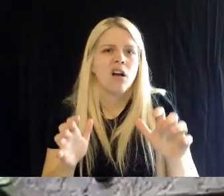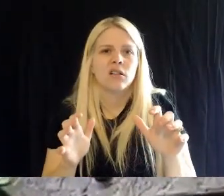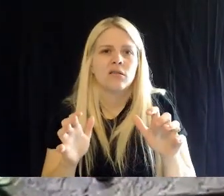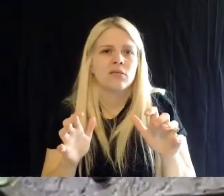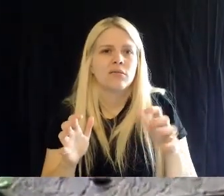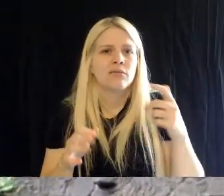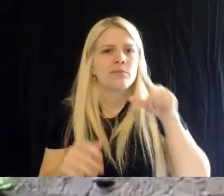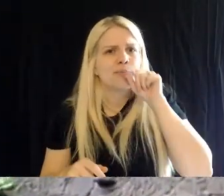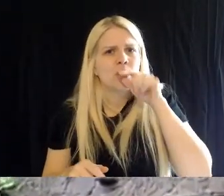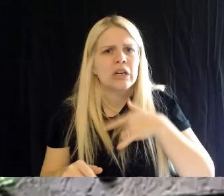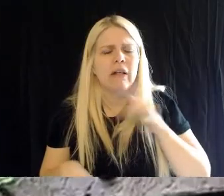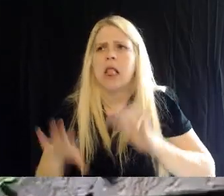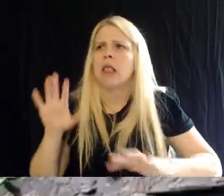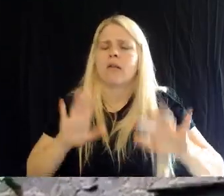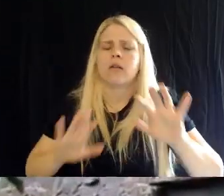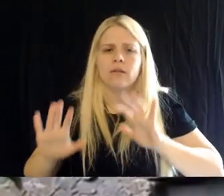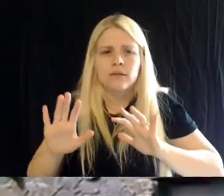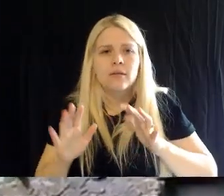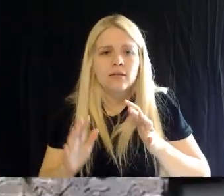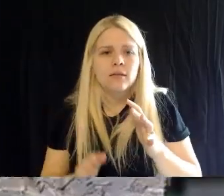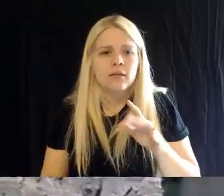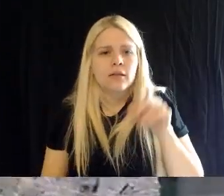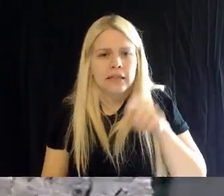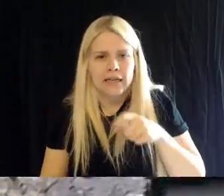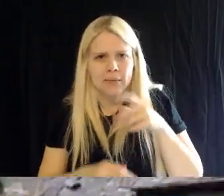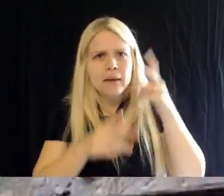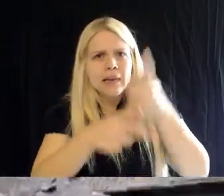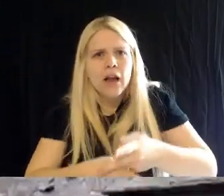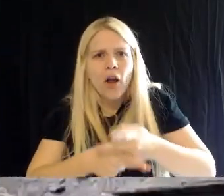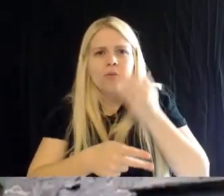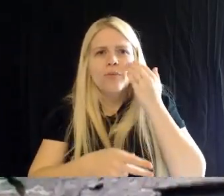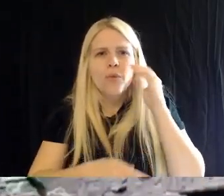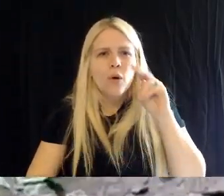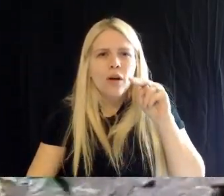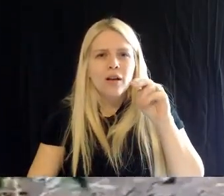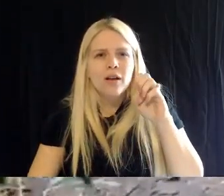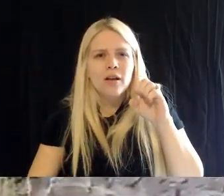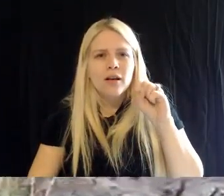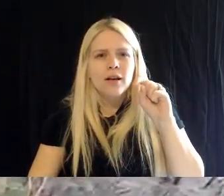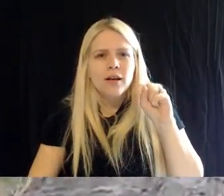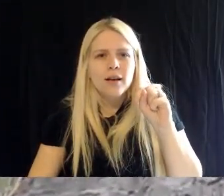aware of where any nests might be, so that we don't, you know, get into those